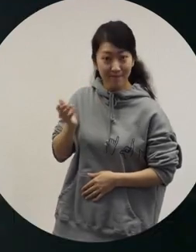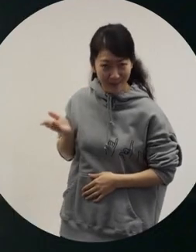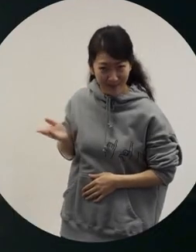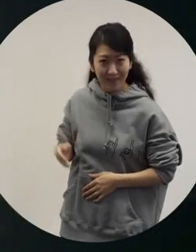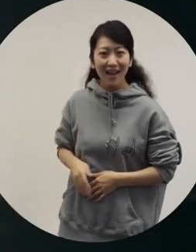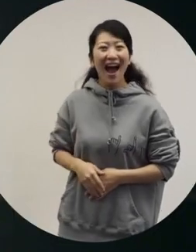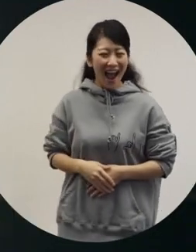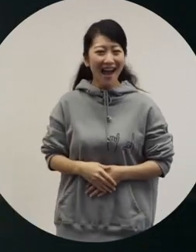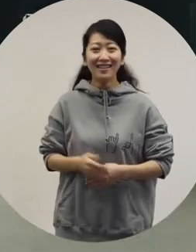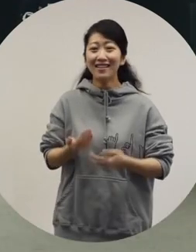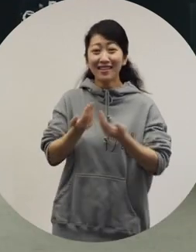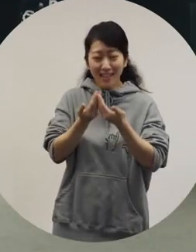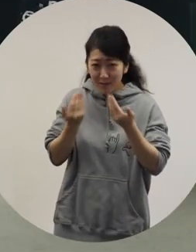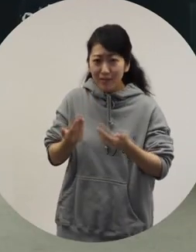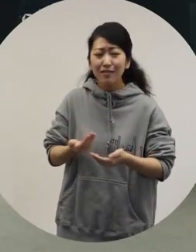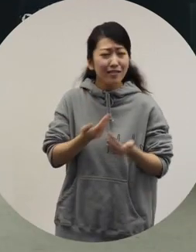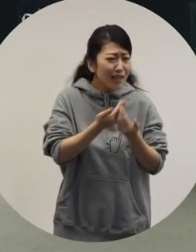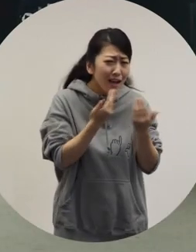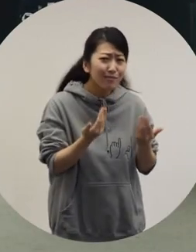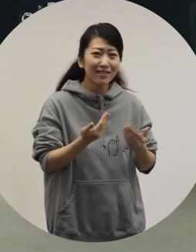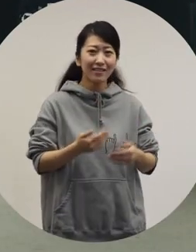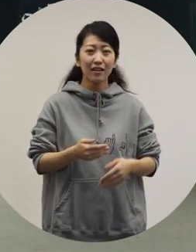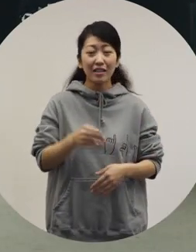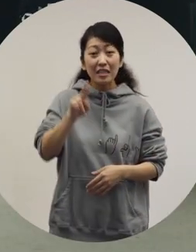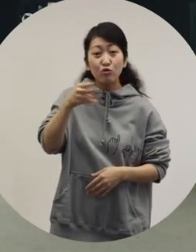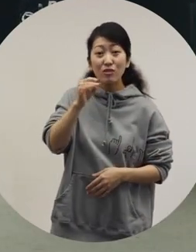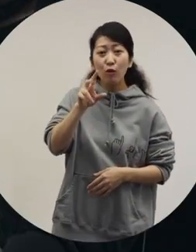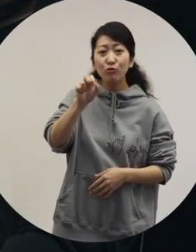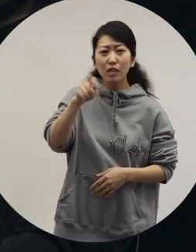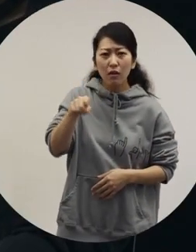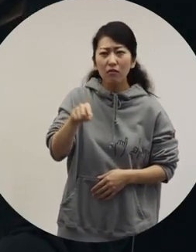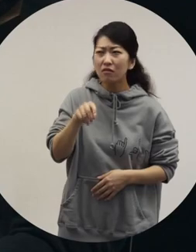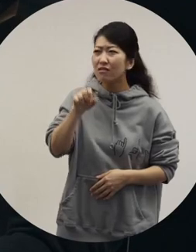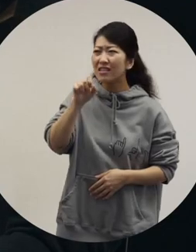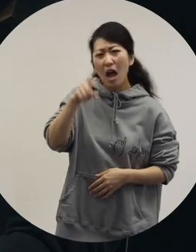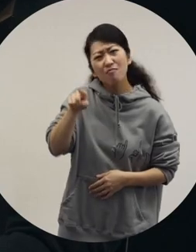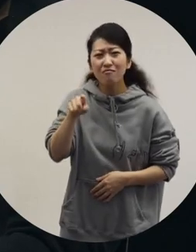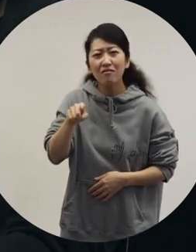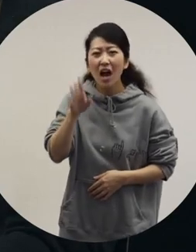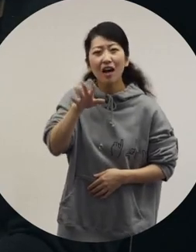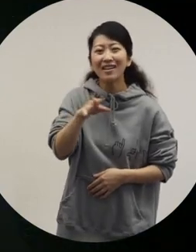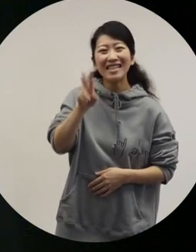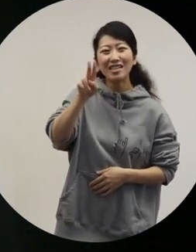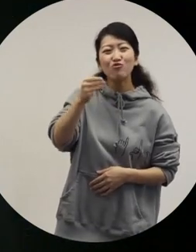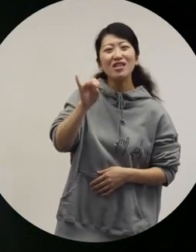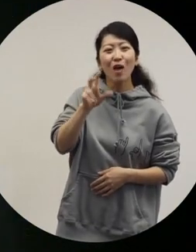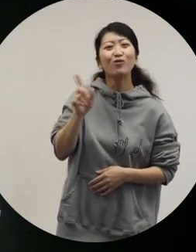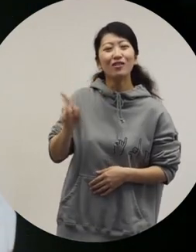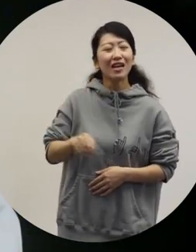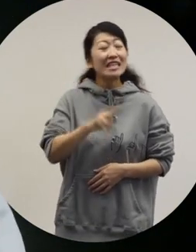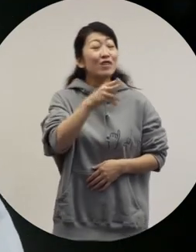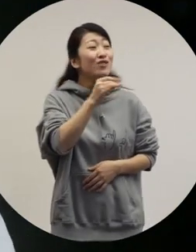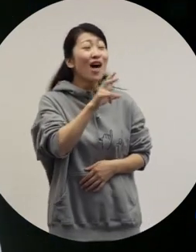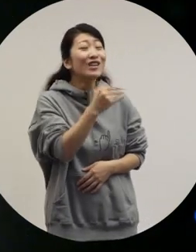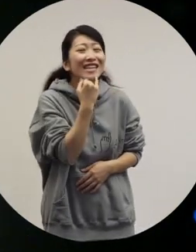[Ryuchell] Yes. -[Ochiai] It has been a while. [Ryuchell] It certainly has. [Ochiai] With Ryuchell… well, we all know you as Ryuchell. Just Ryuchell is fine.